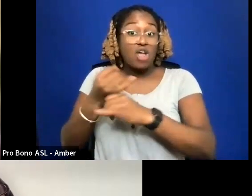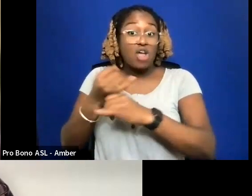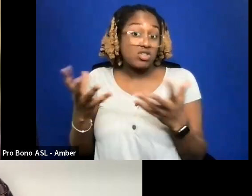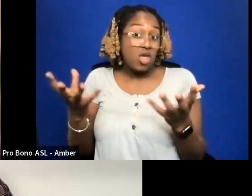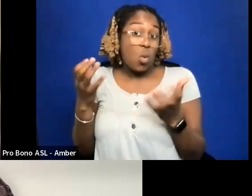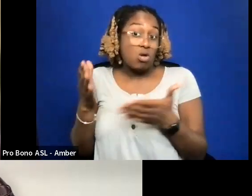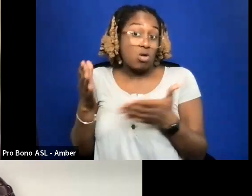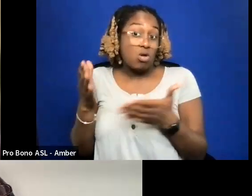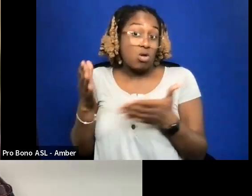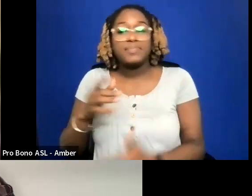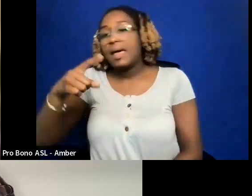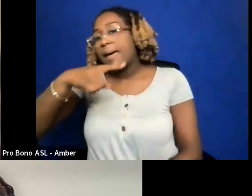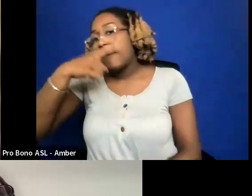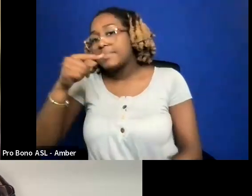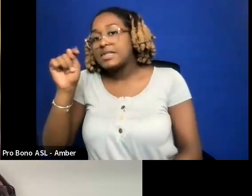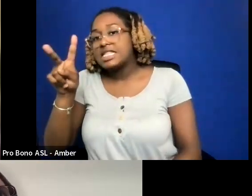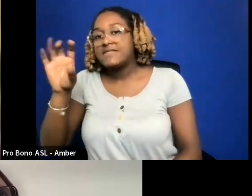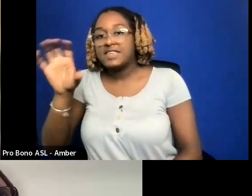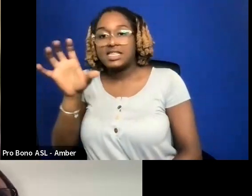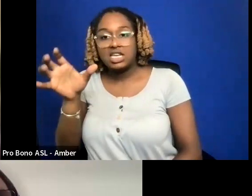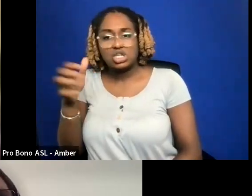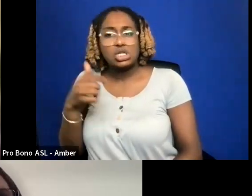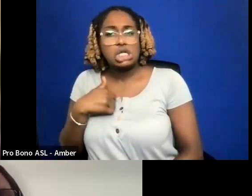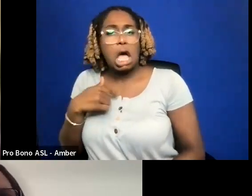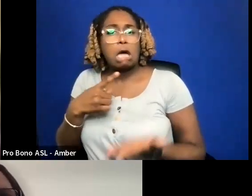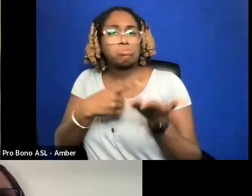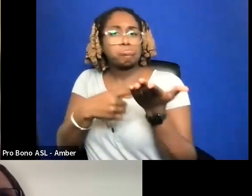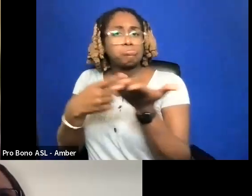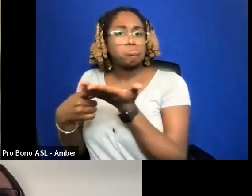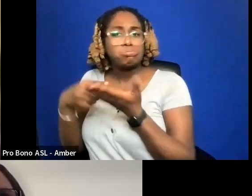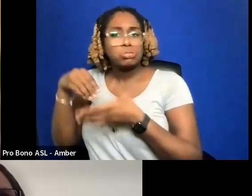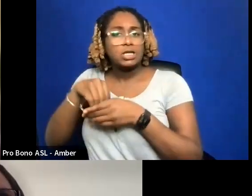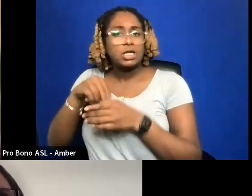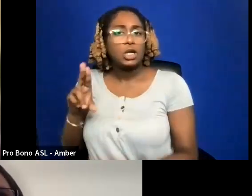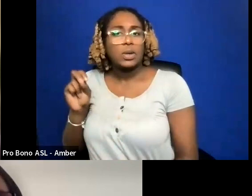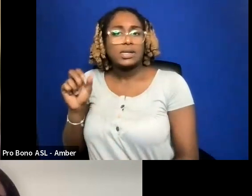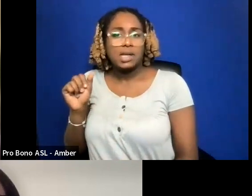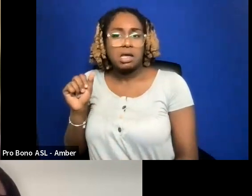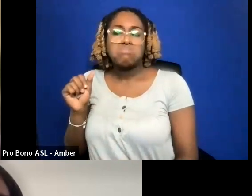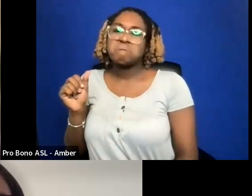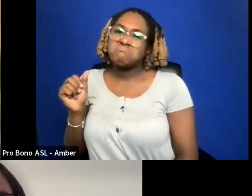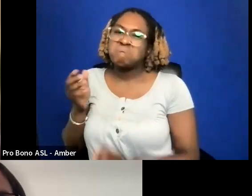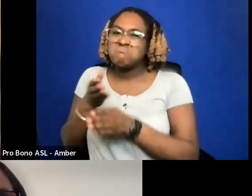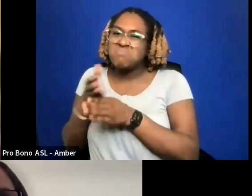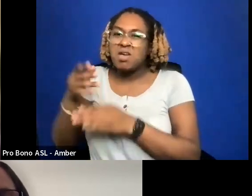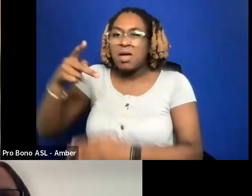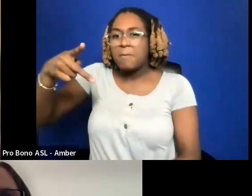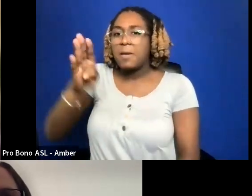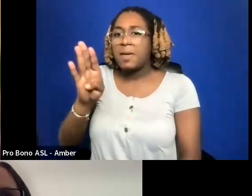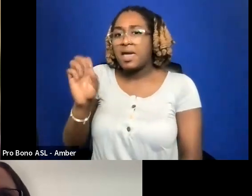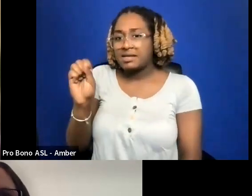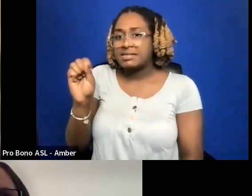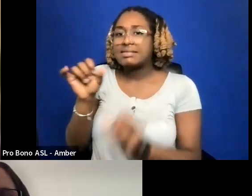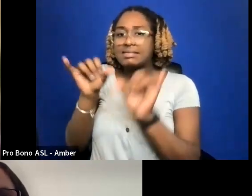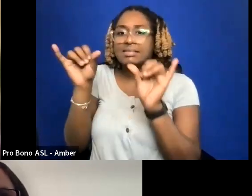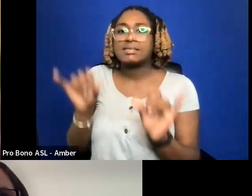SO THE PUBLIC TELEVISION STATIONS I TALK TO IN THE U.S. SO MAINLY THE PBS SYSTEM AND THEY WORK ON